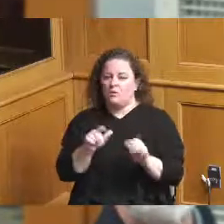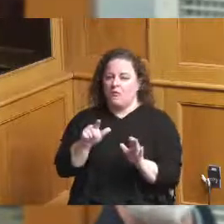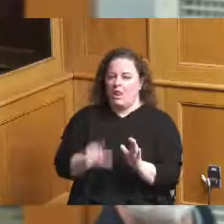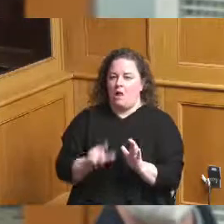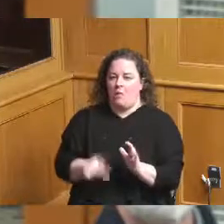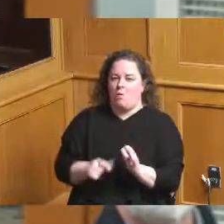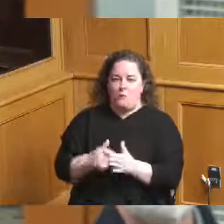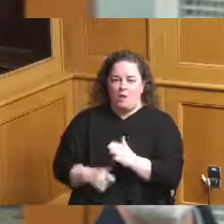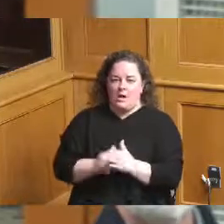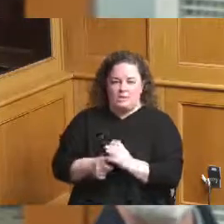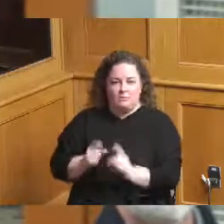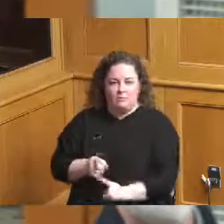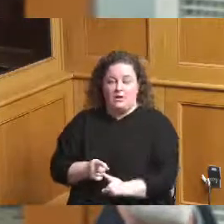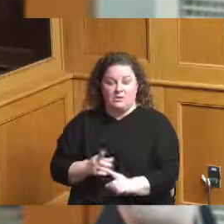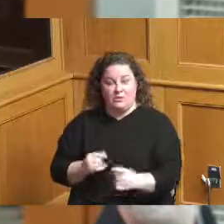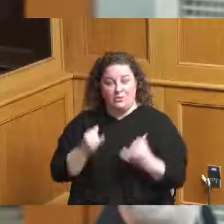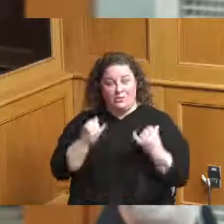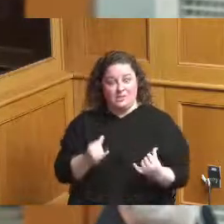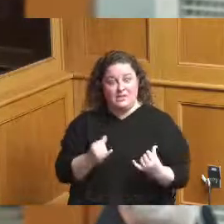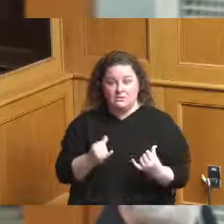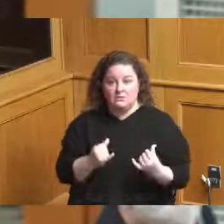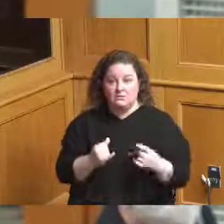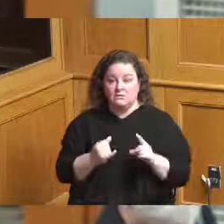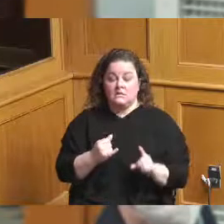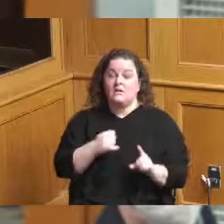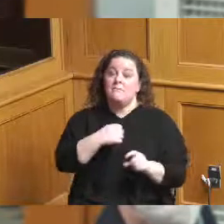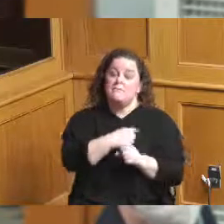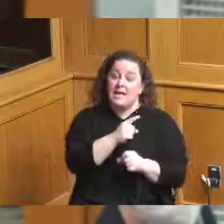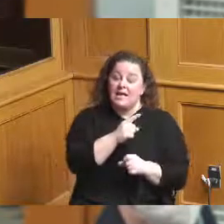really makes the hotel viable now that the millennium isn't there anymore so there is